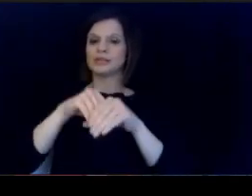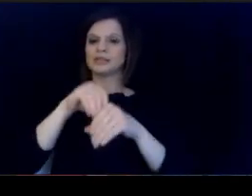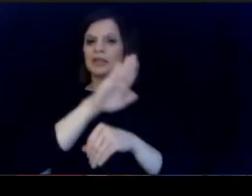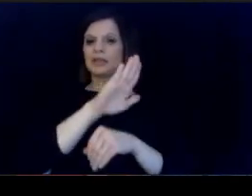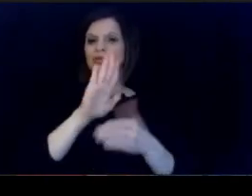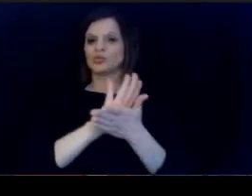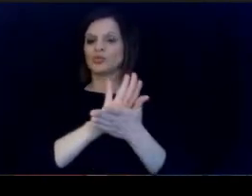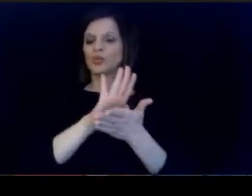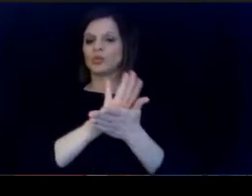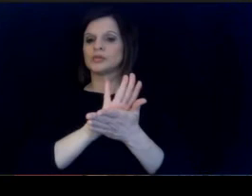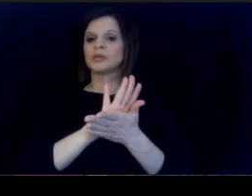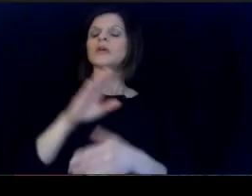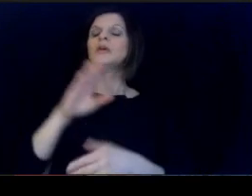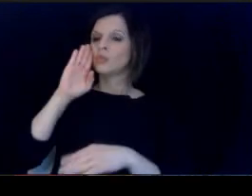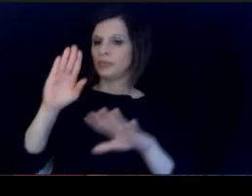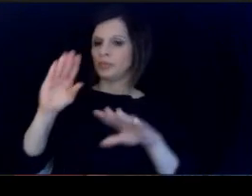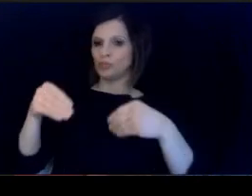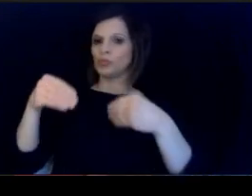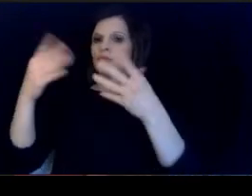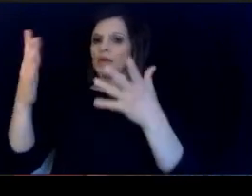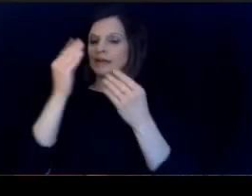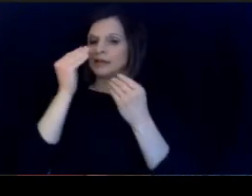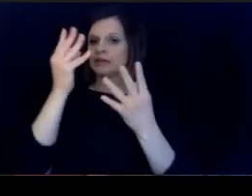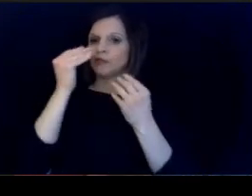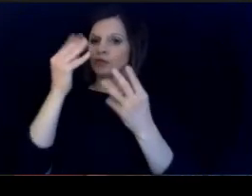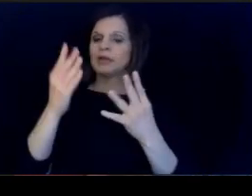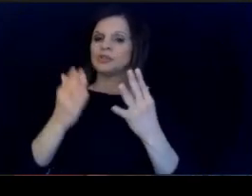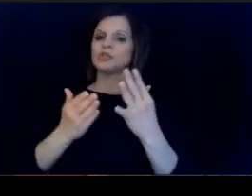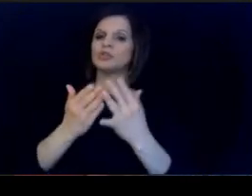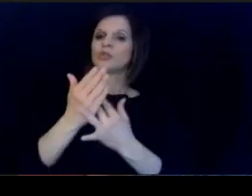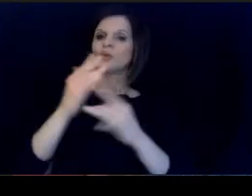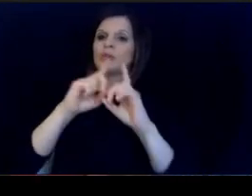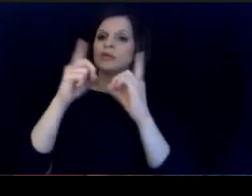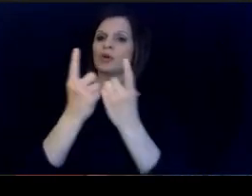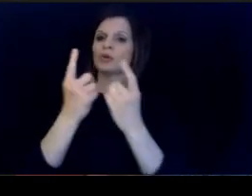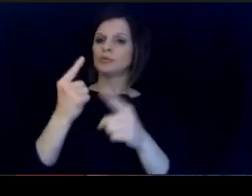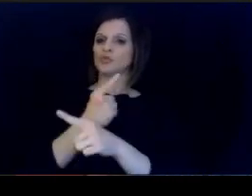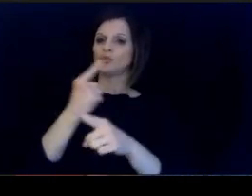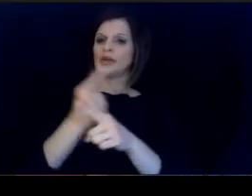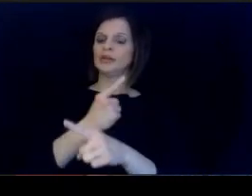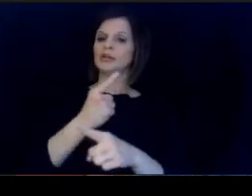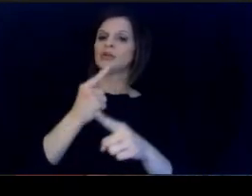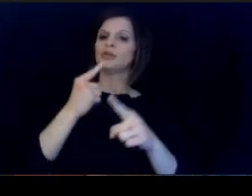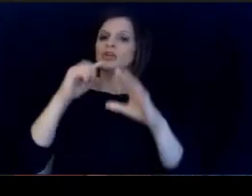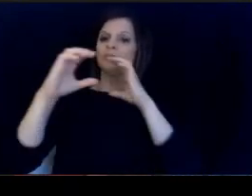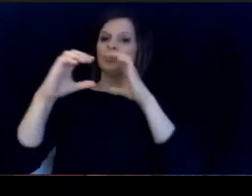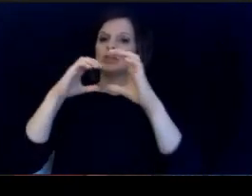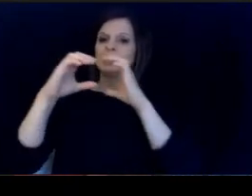Will be providing information through the department's. regular communication channels on next steps. So we.